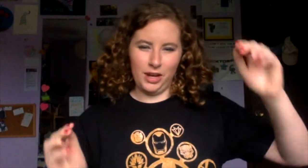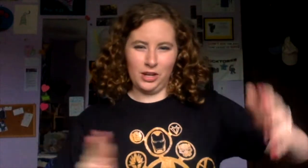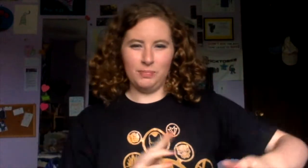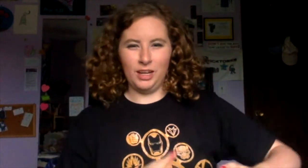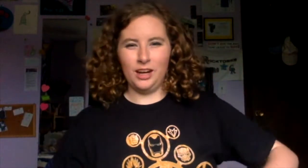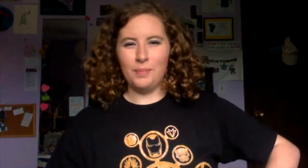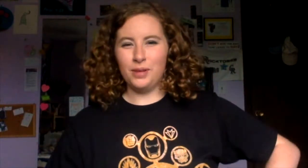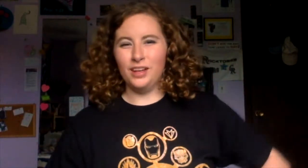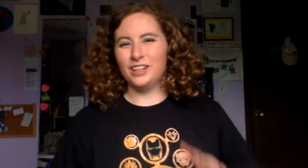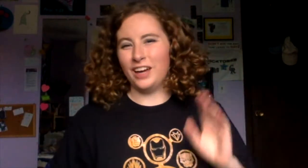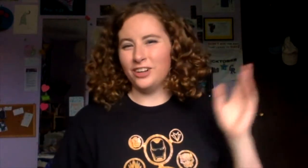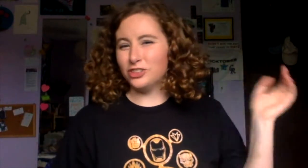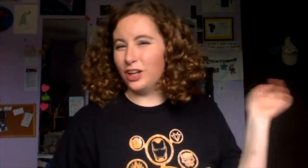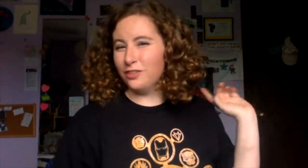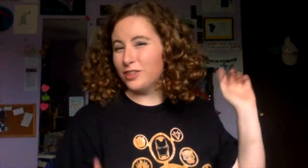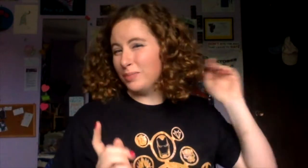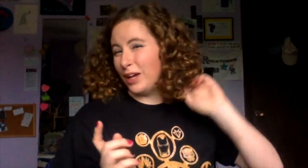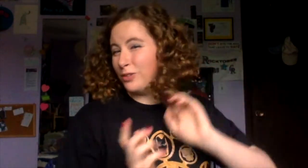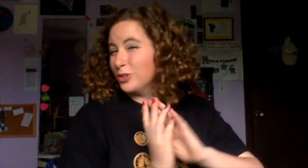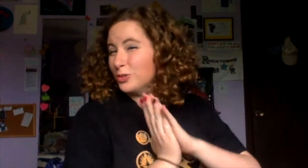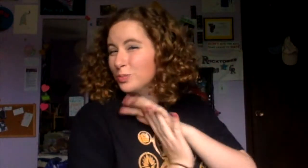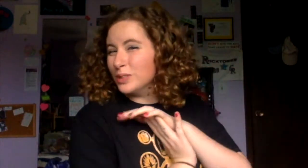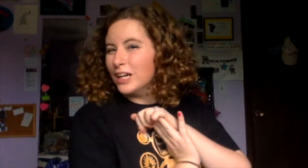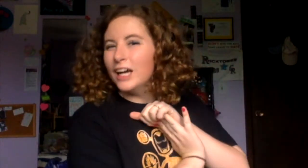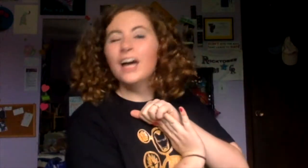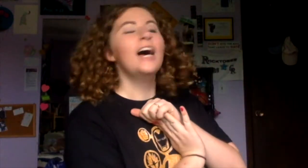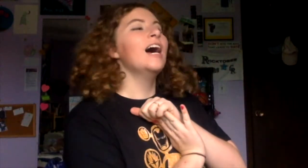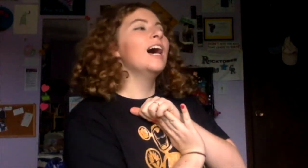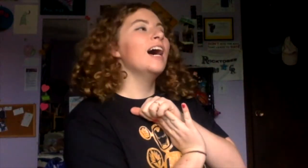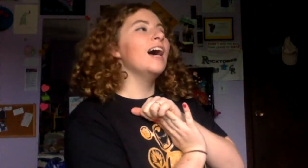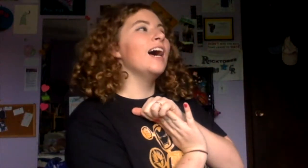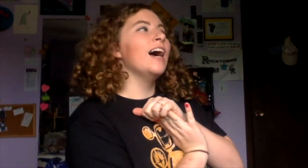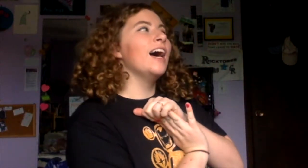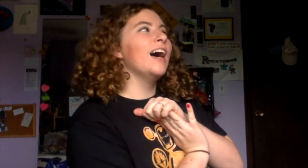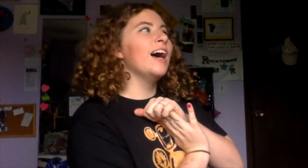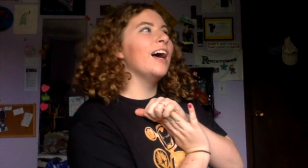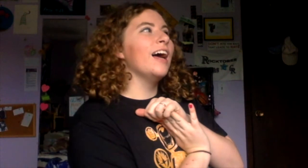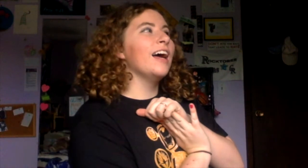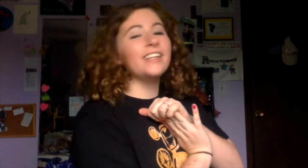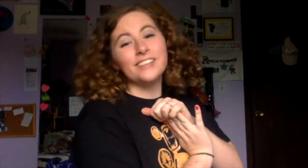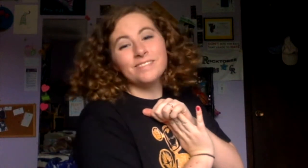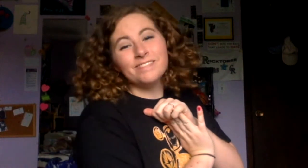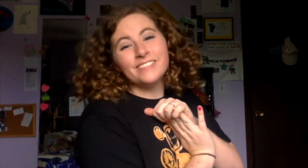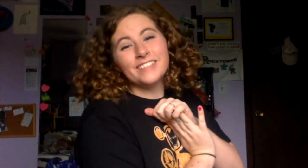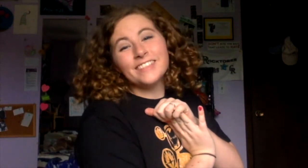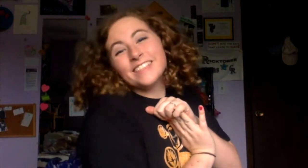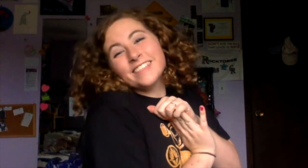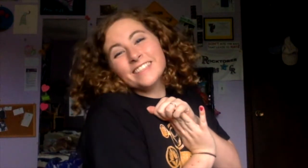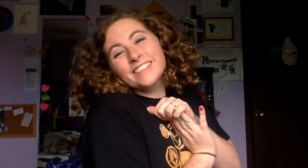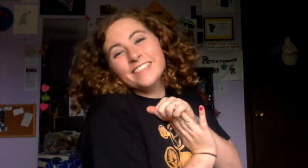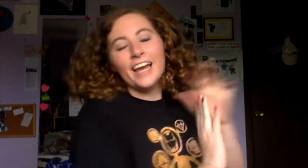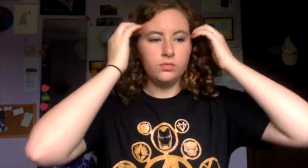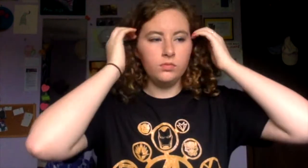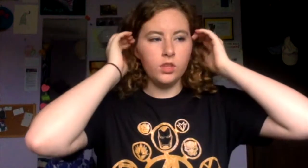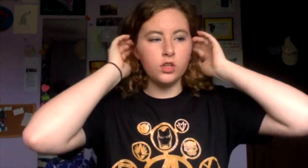may or may not be an entire shelf in my room...